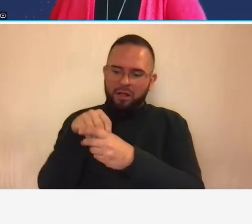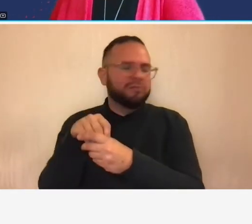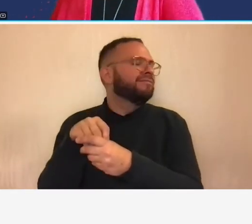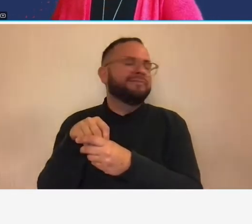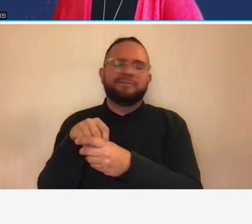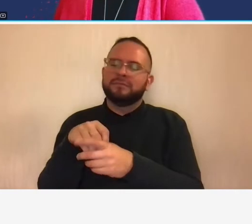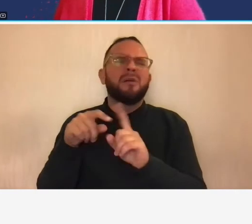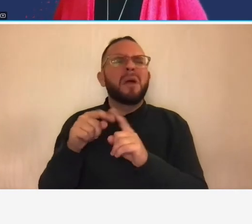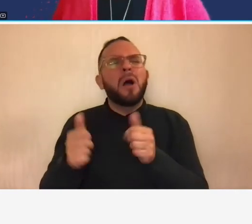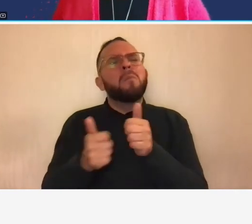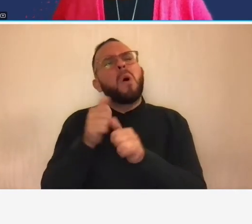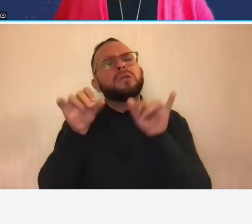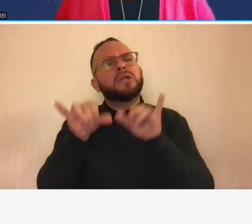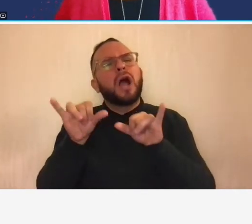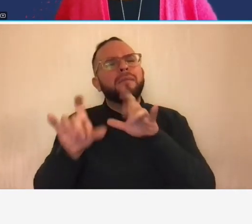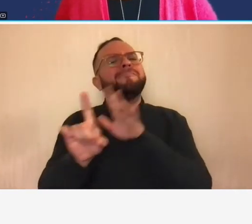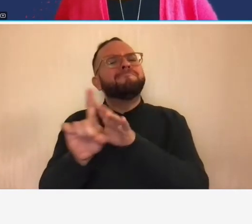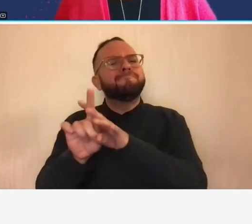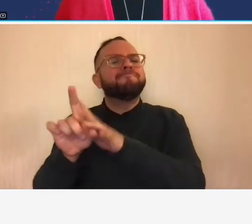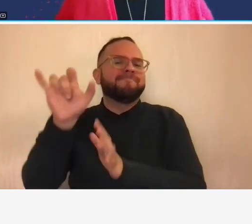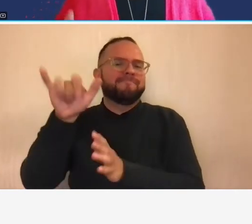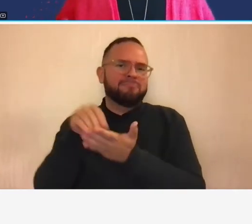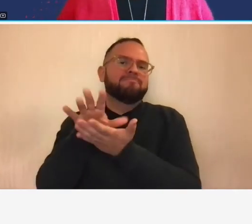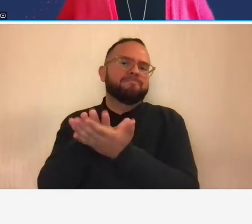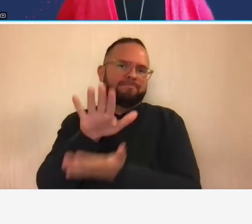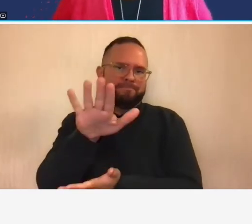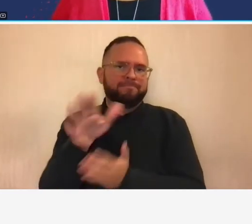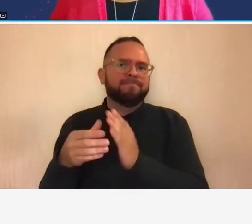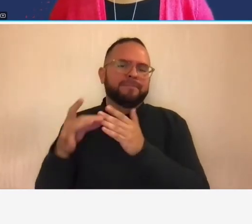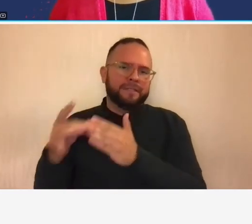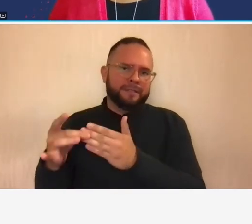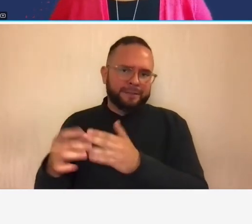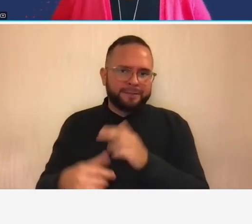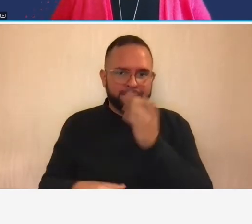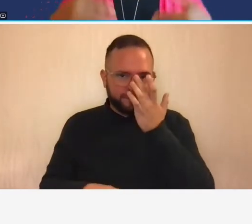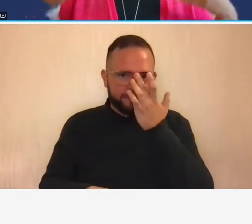um expressly unallowable costs so when it's expressly unallowable it means there's no